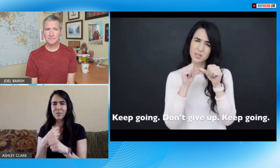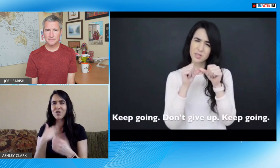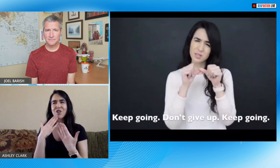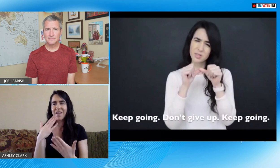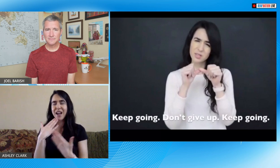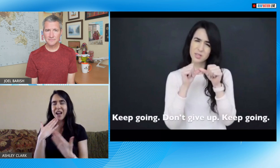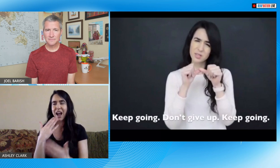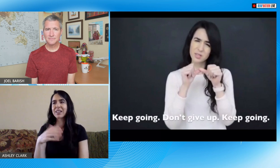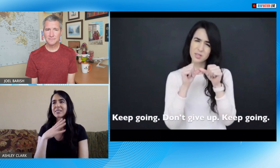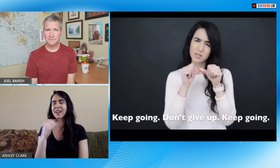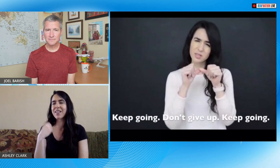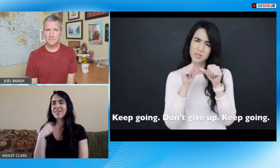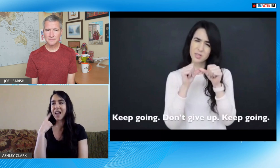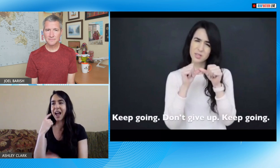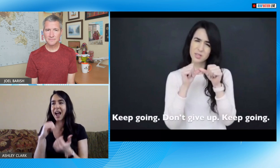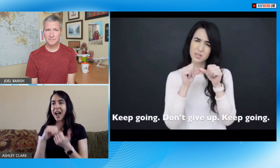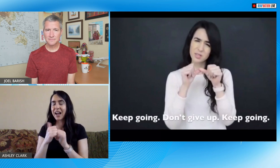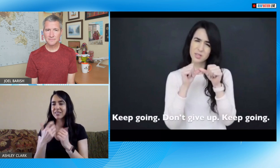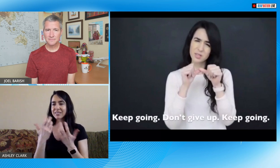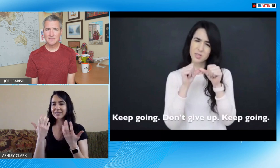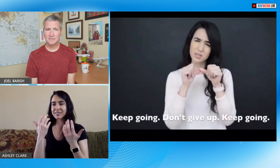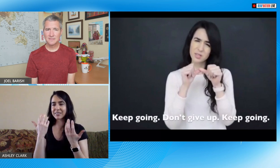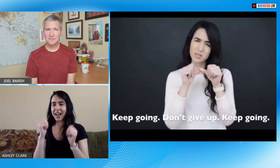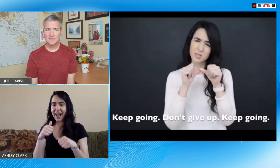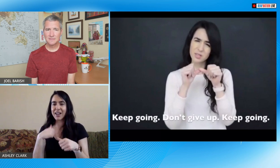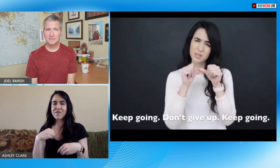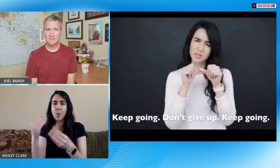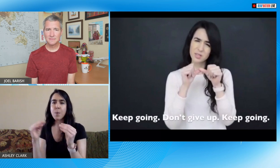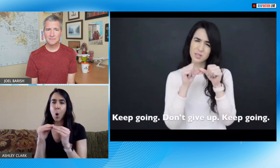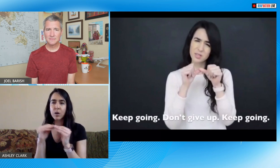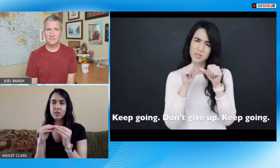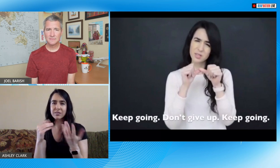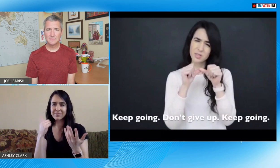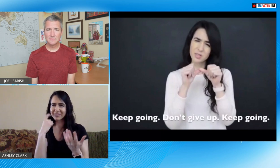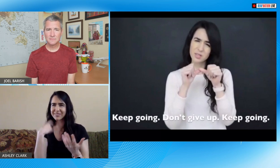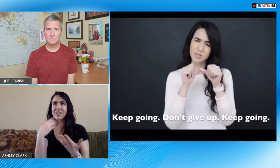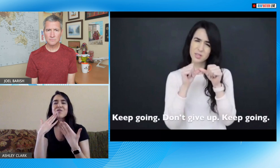know they've learned everyday for the past five or six years and so I